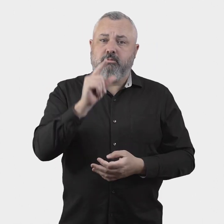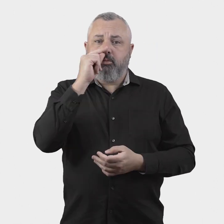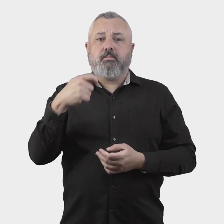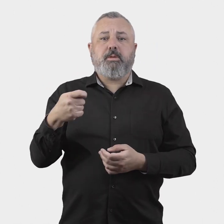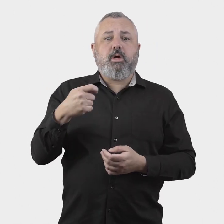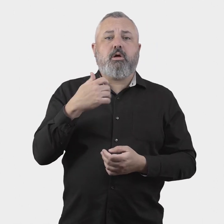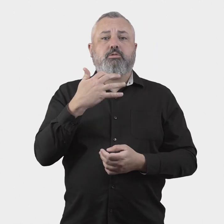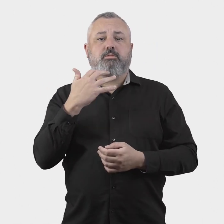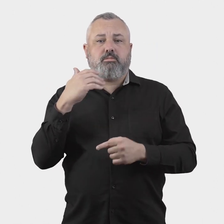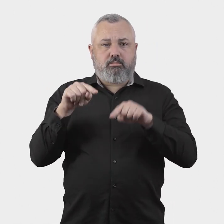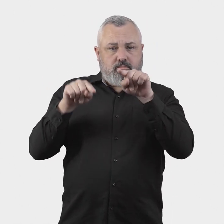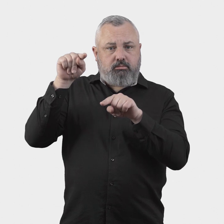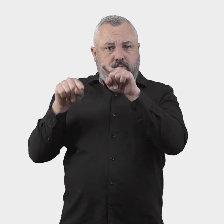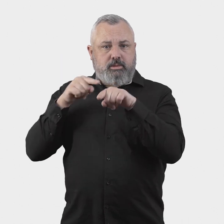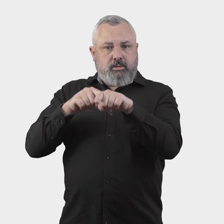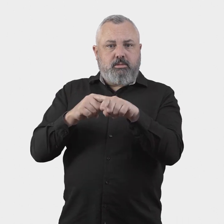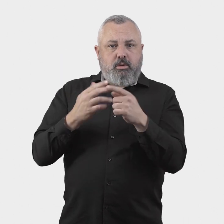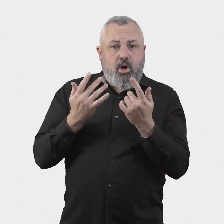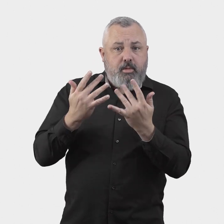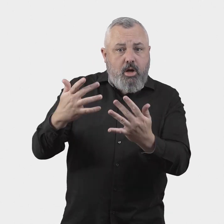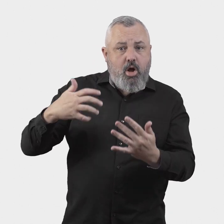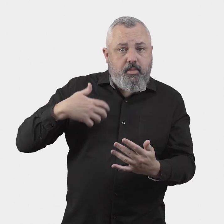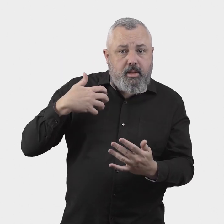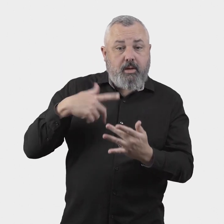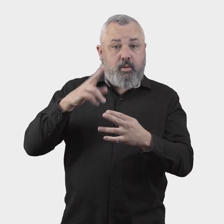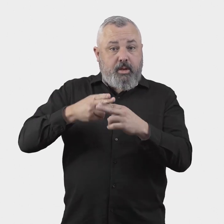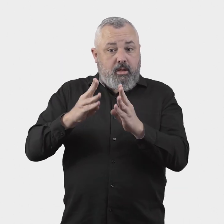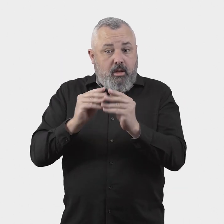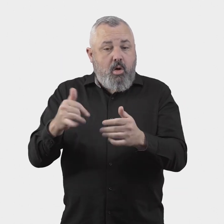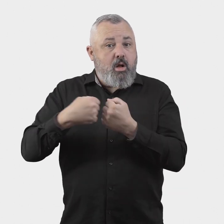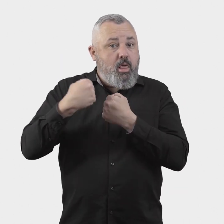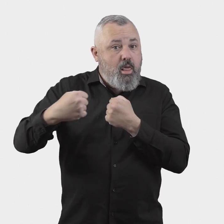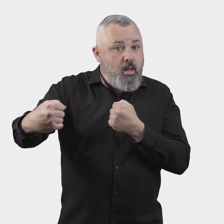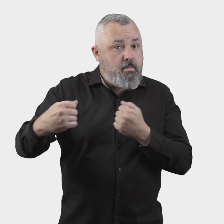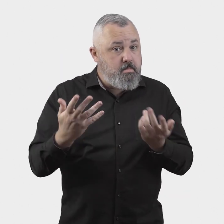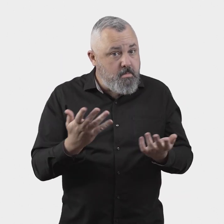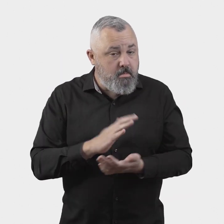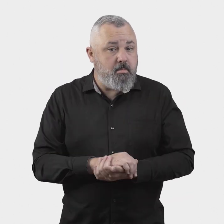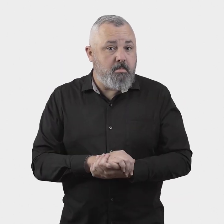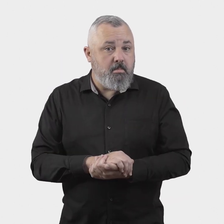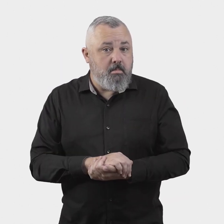Certain funding arrangements could also incentivise scheme members to resolve complaints